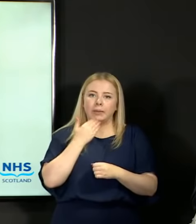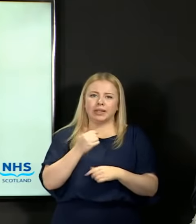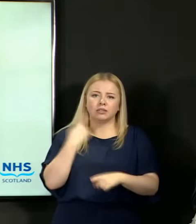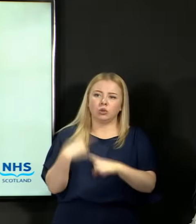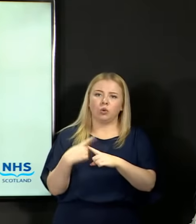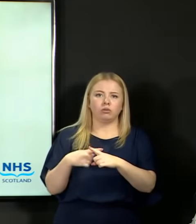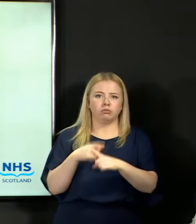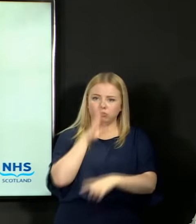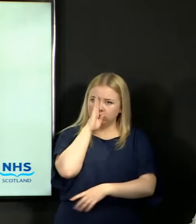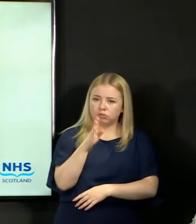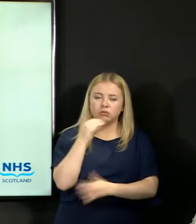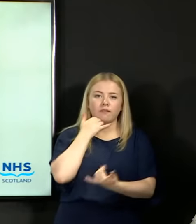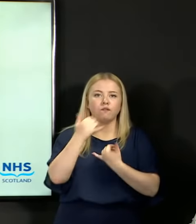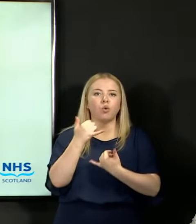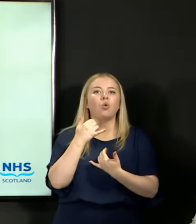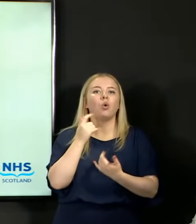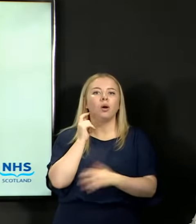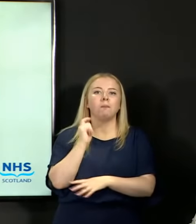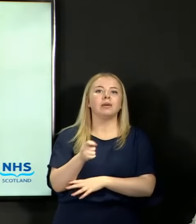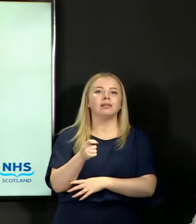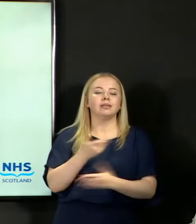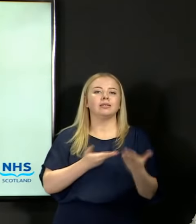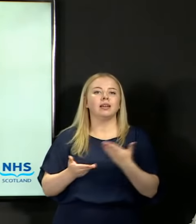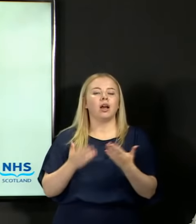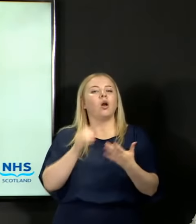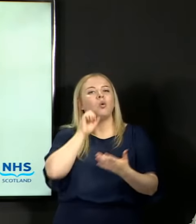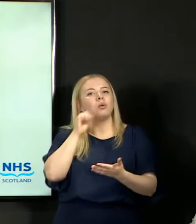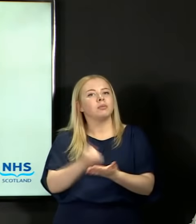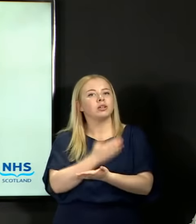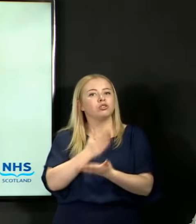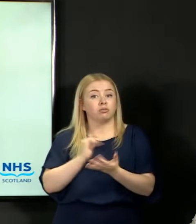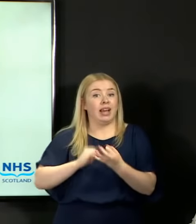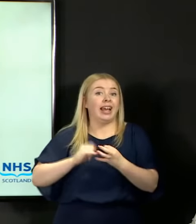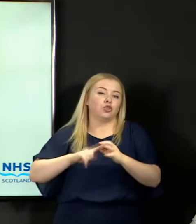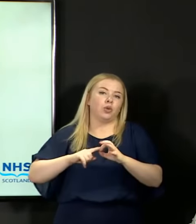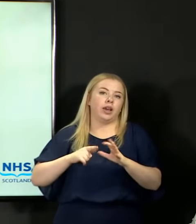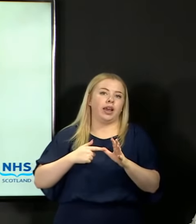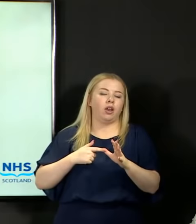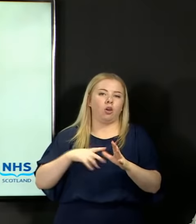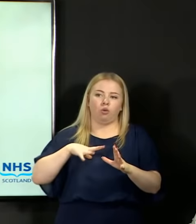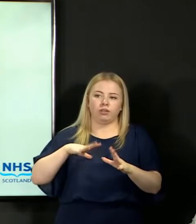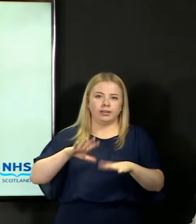And we will make sure, and the SQA have made sure already, that we have the capacity to